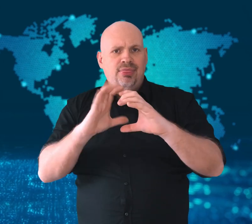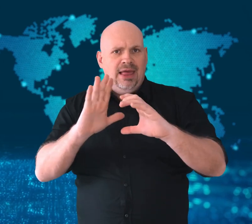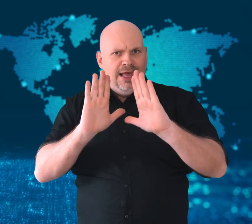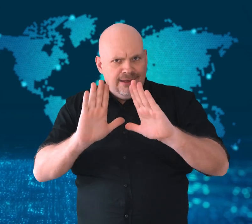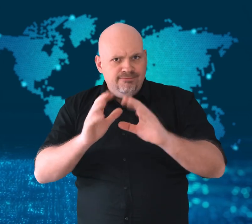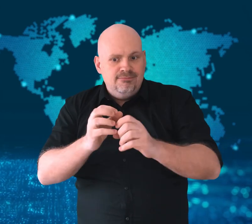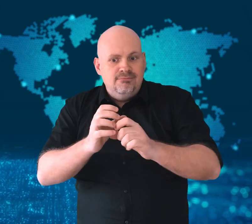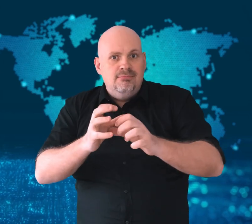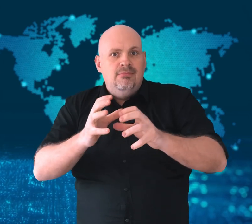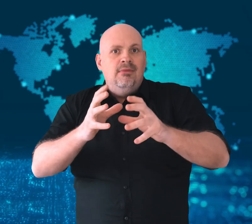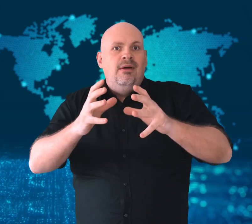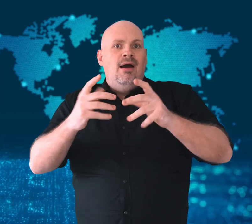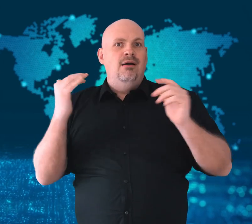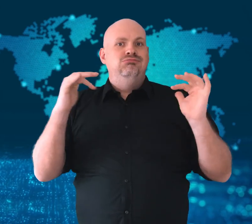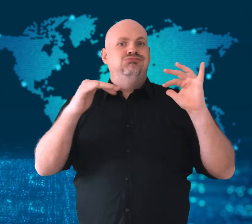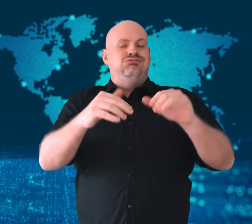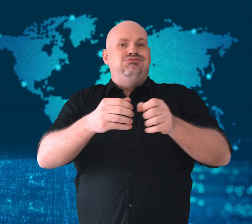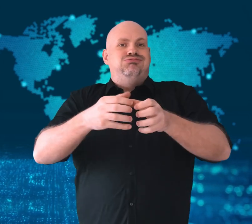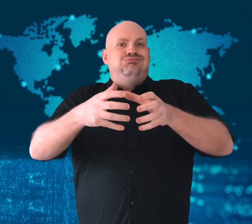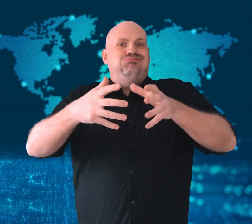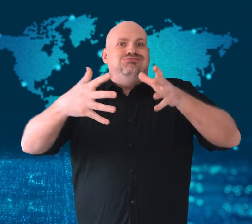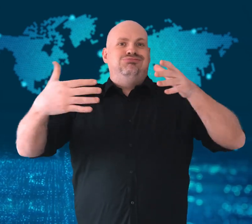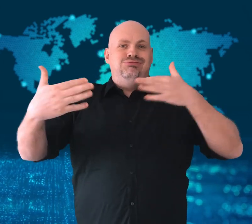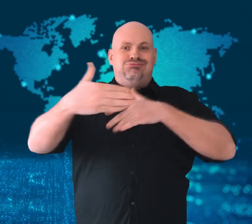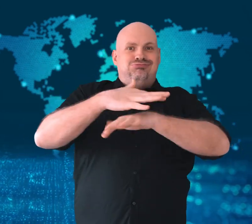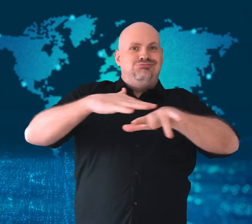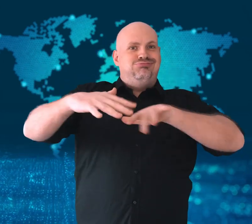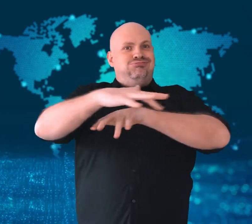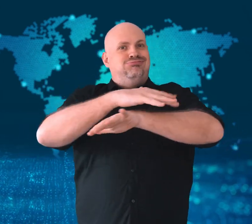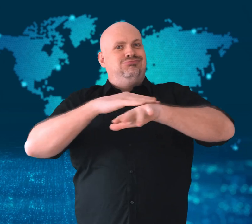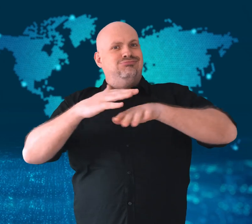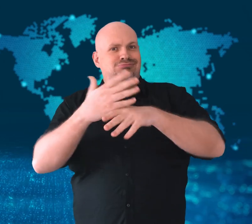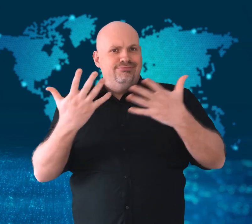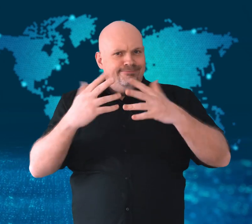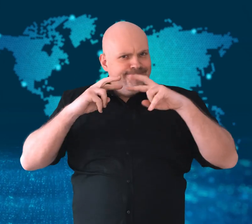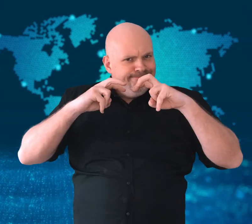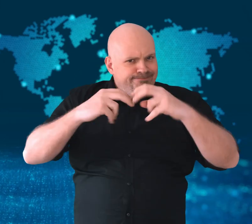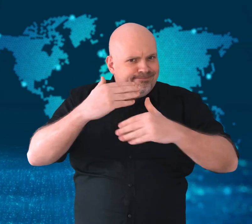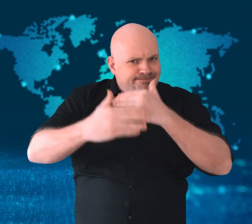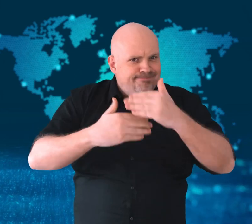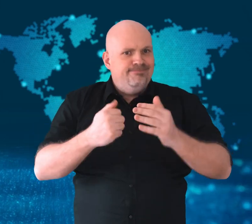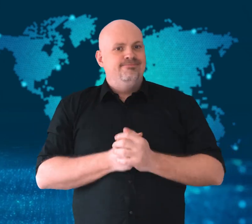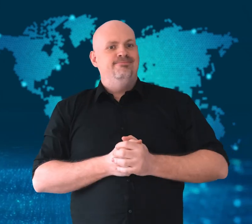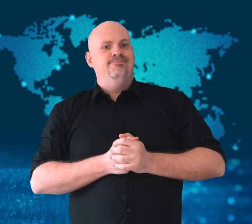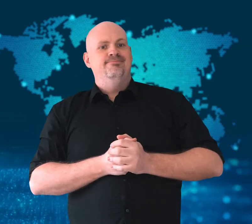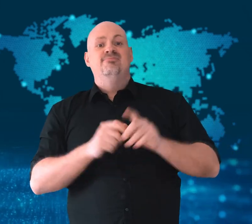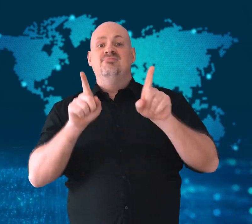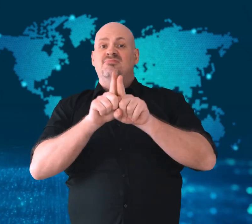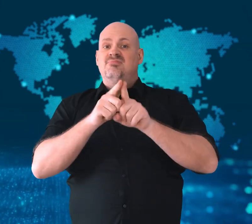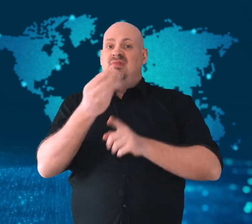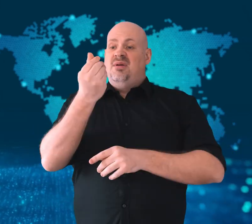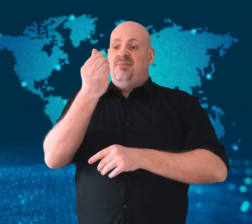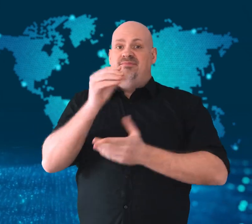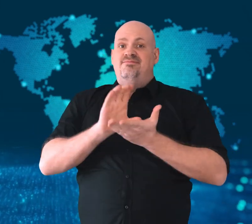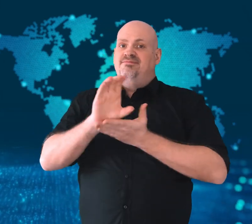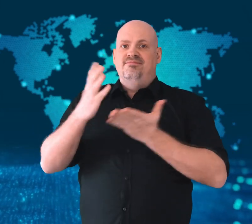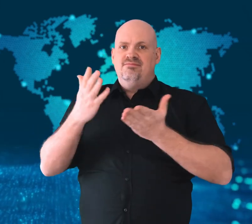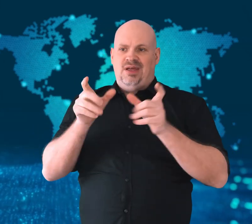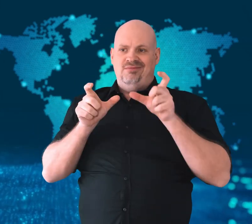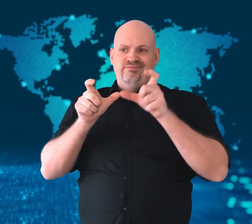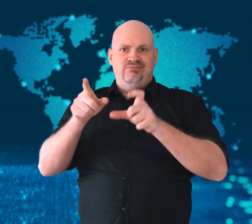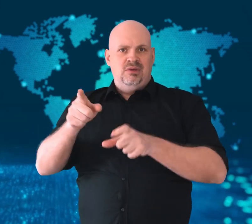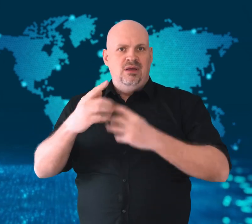and another portion will be used to target invasive species,